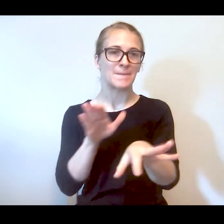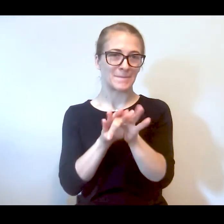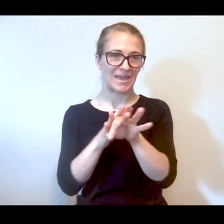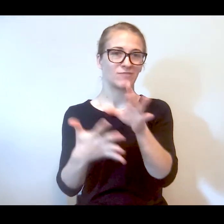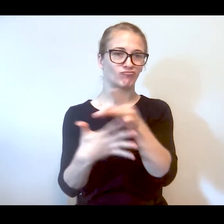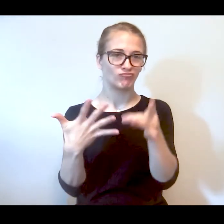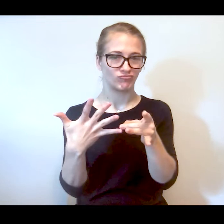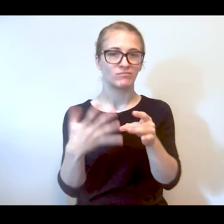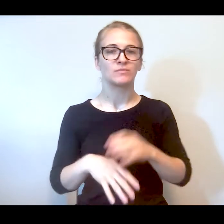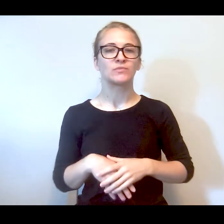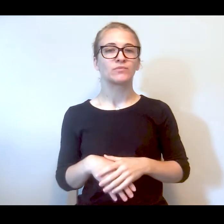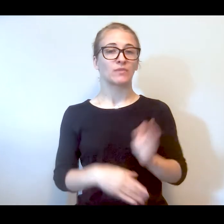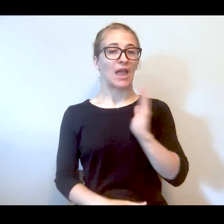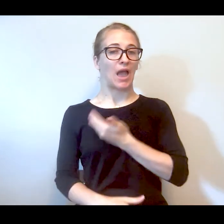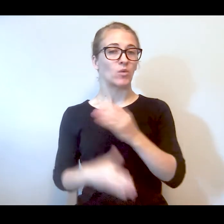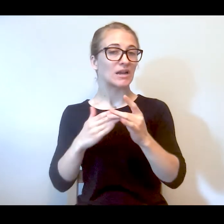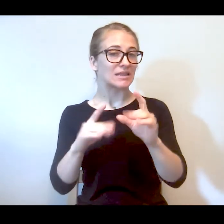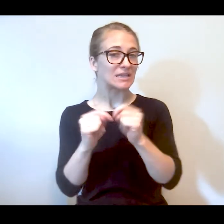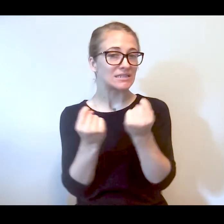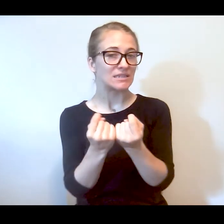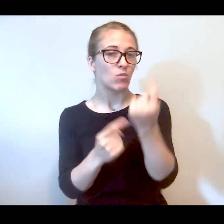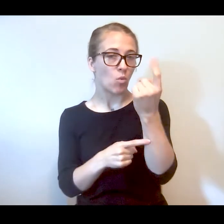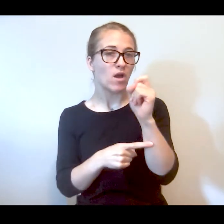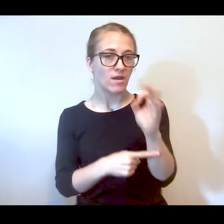So our lead team was one of the interventions that